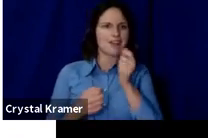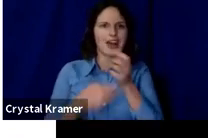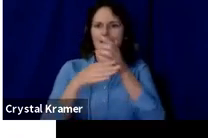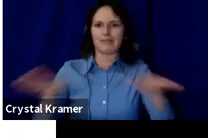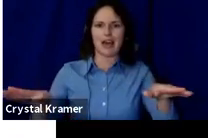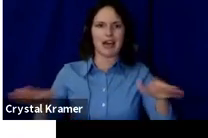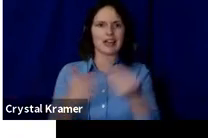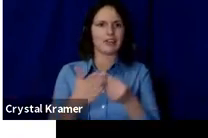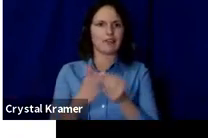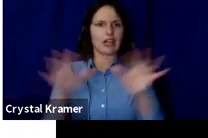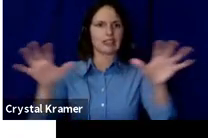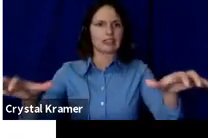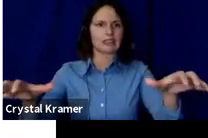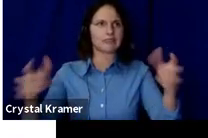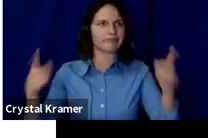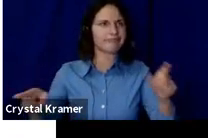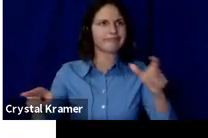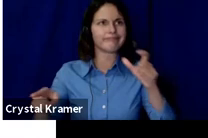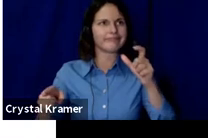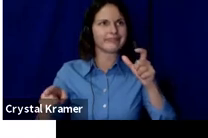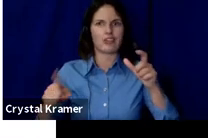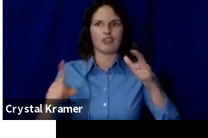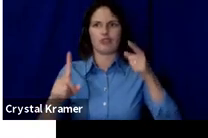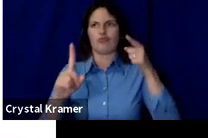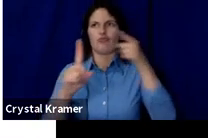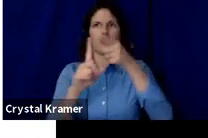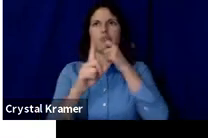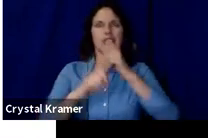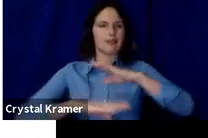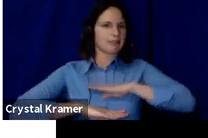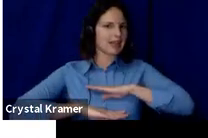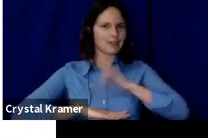and get the resources that you need. All right.